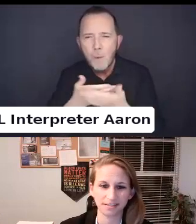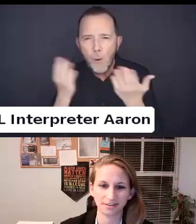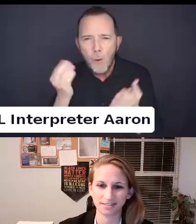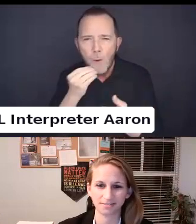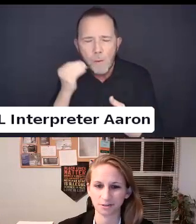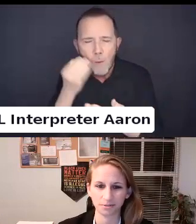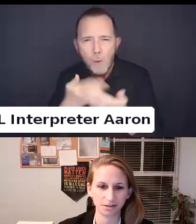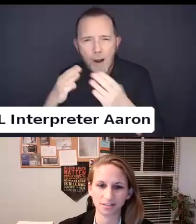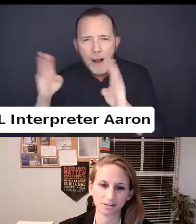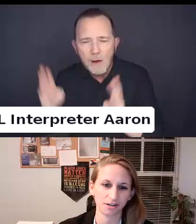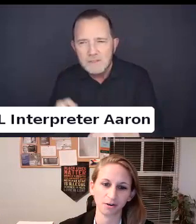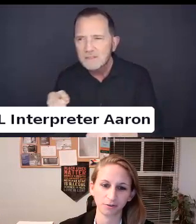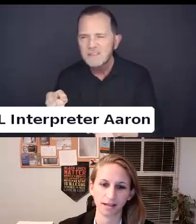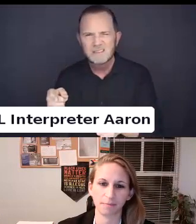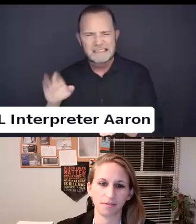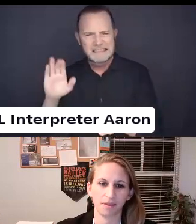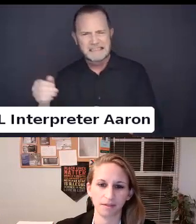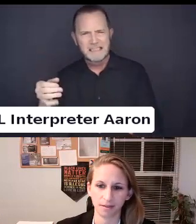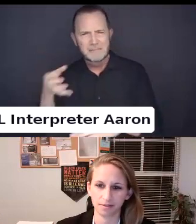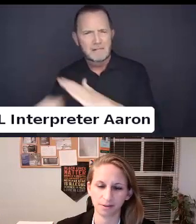All of these have so much intersection and overlap.